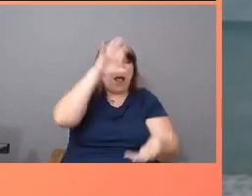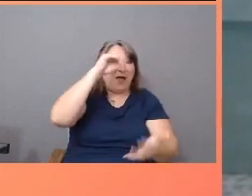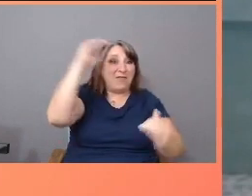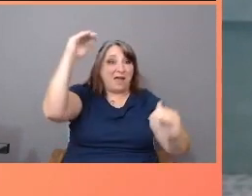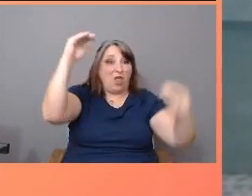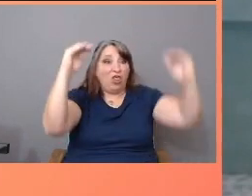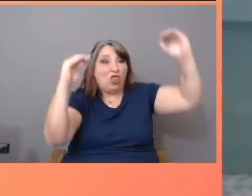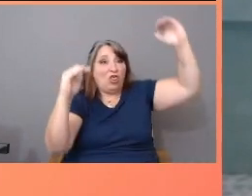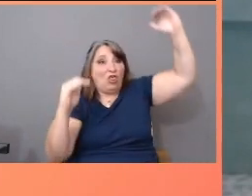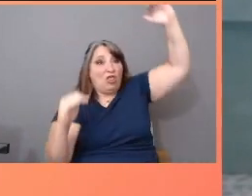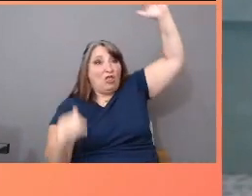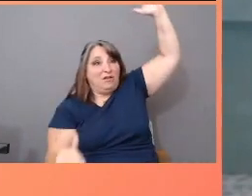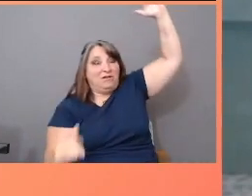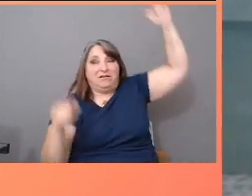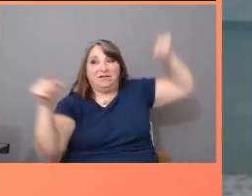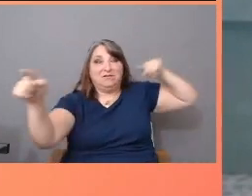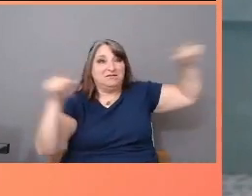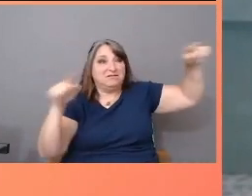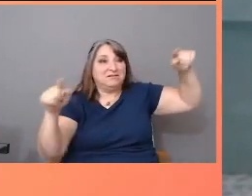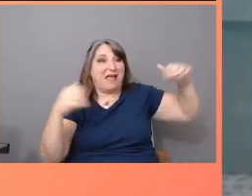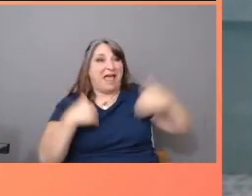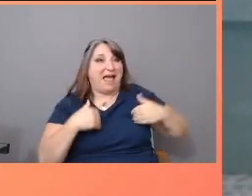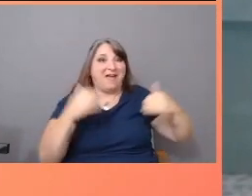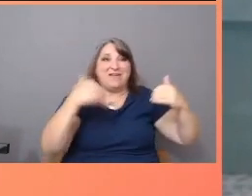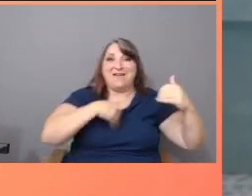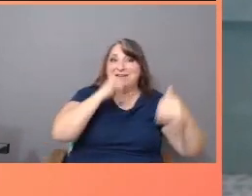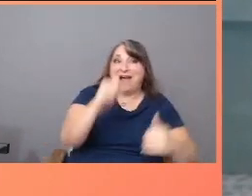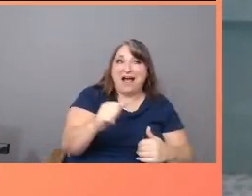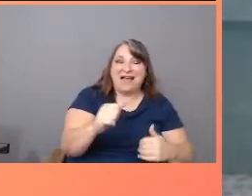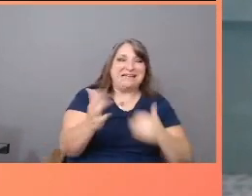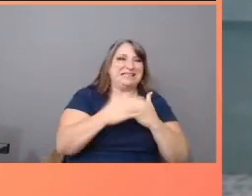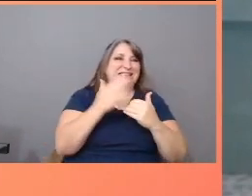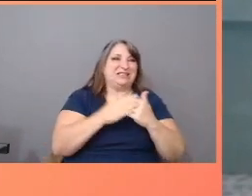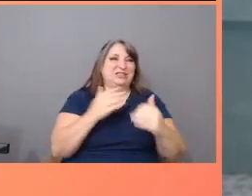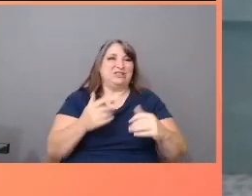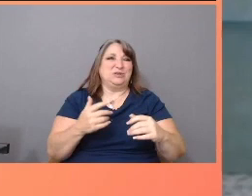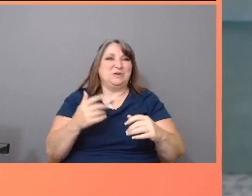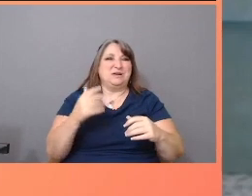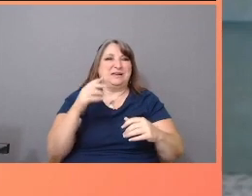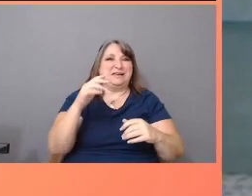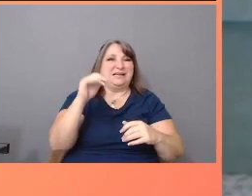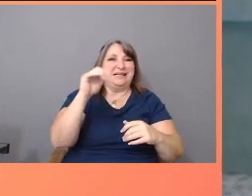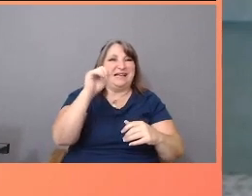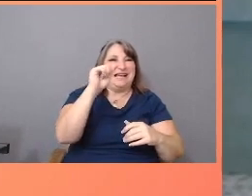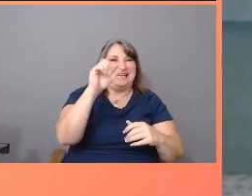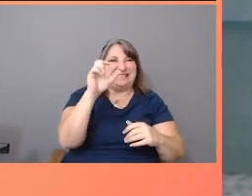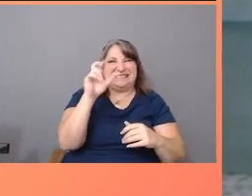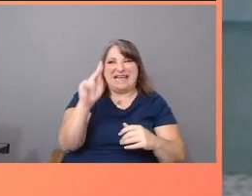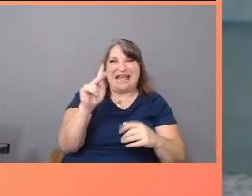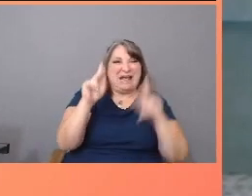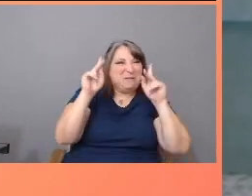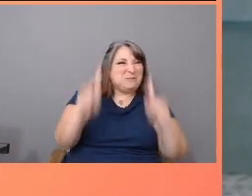How much easier it is to attack the other than to take responsibility for the real and complicated obstacles